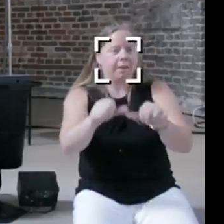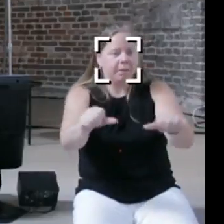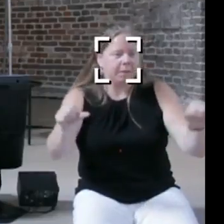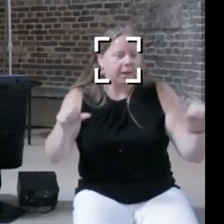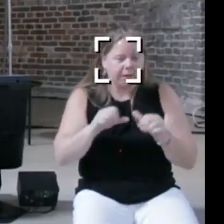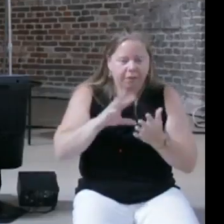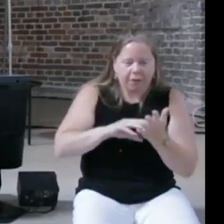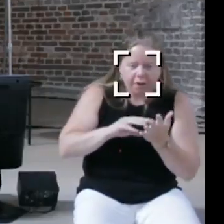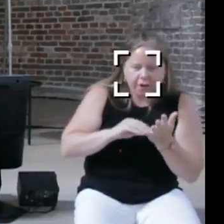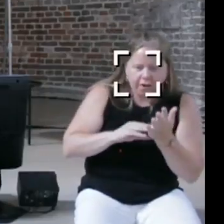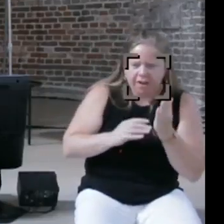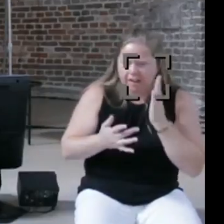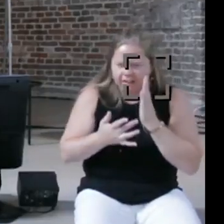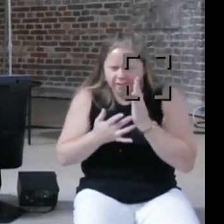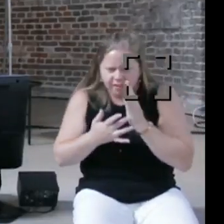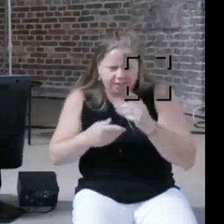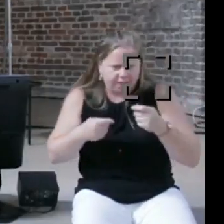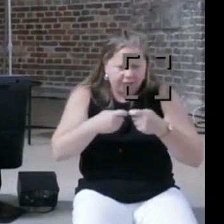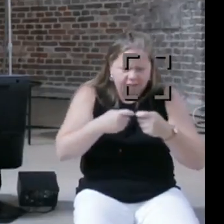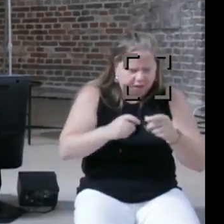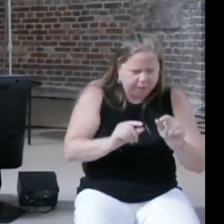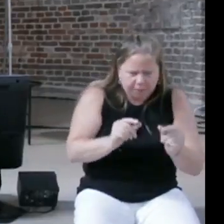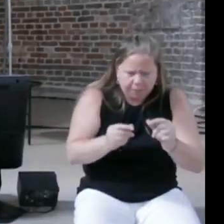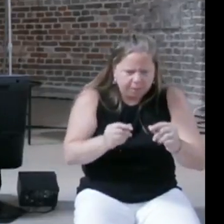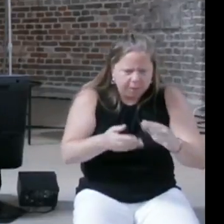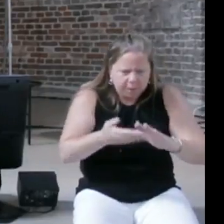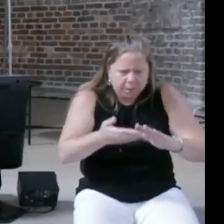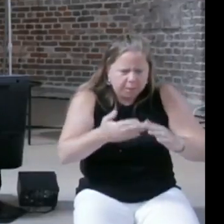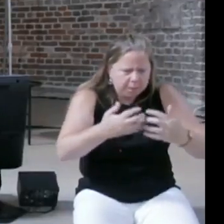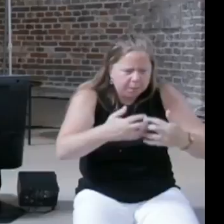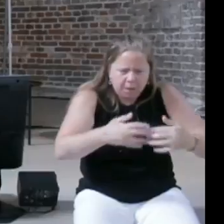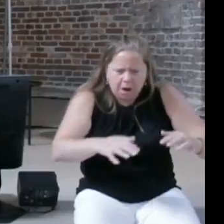and about sensors and motors, and then the next time they go to the supermarket and the